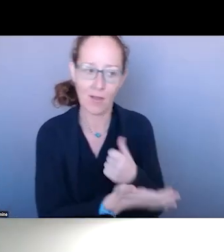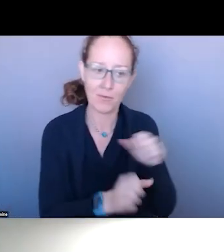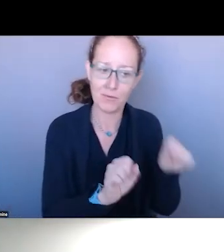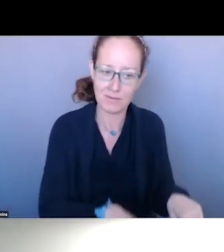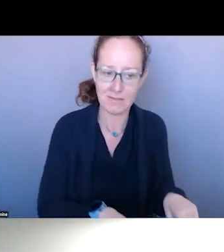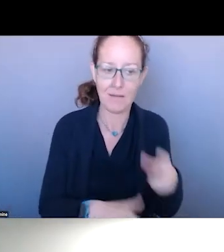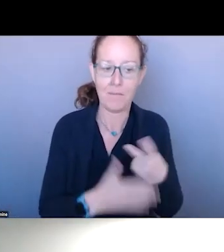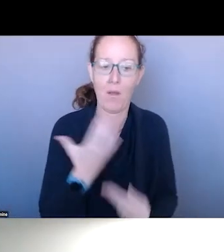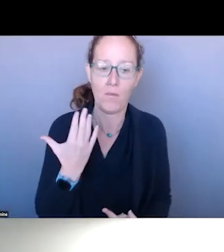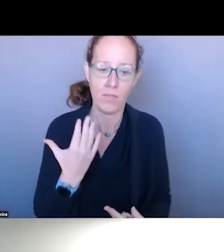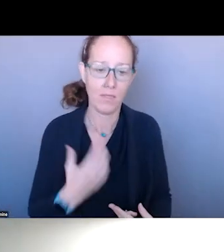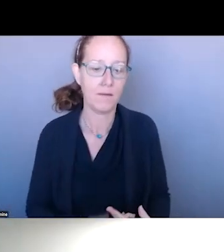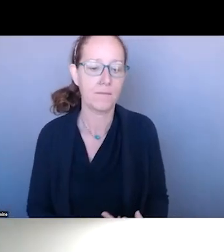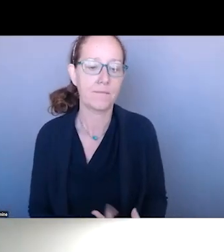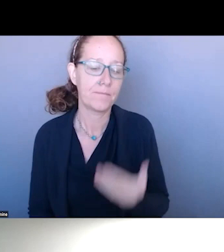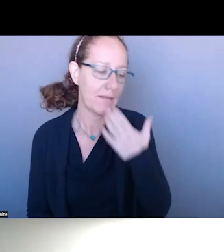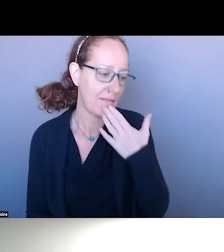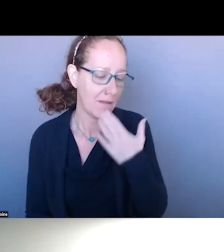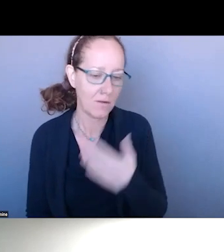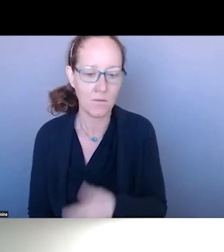: THANK YOU. I THINK YOU RAISED A NUMBER